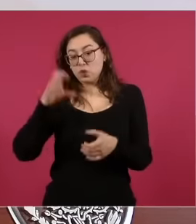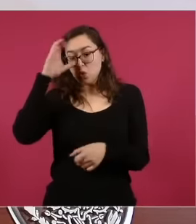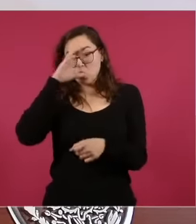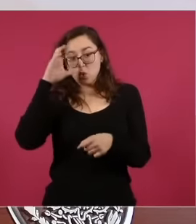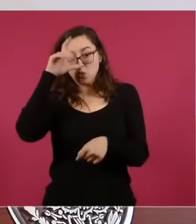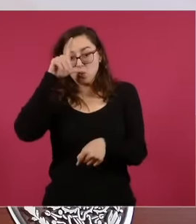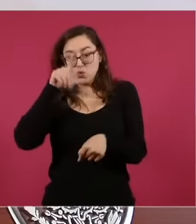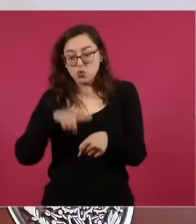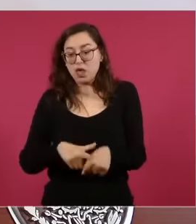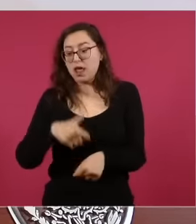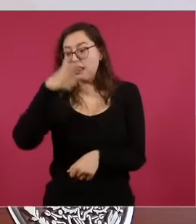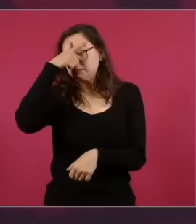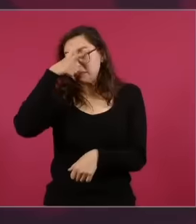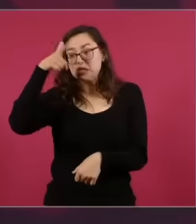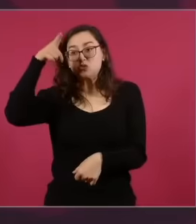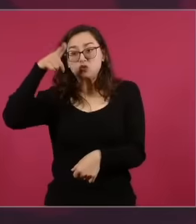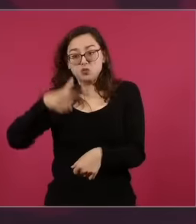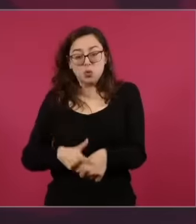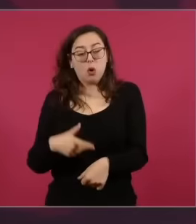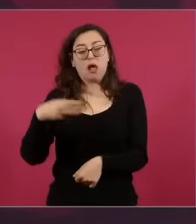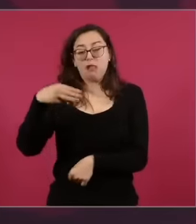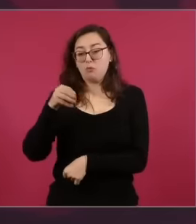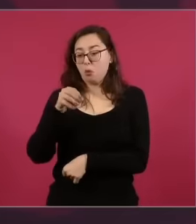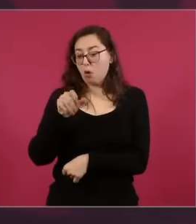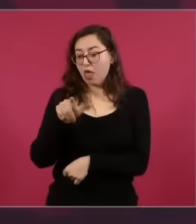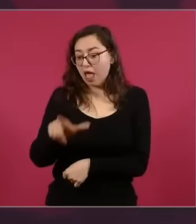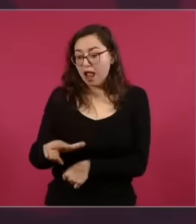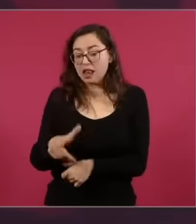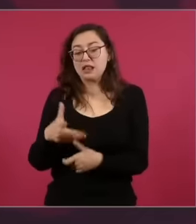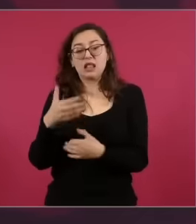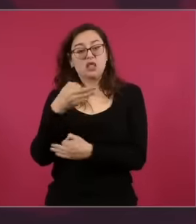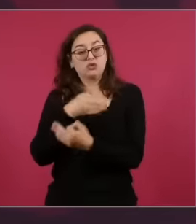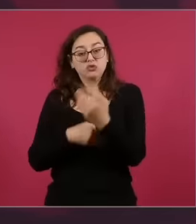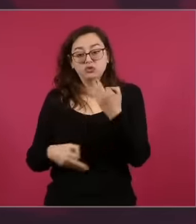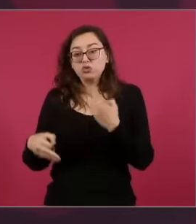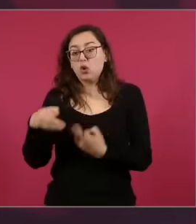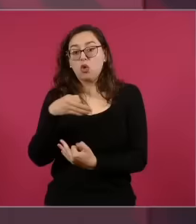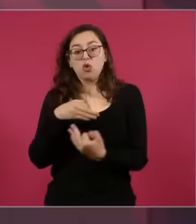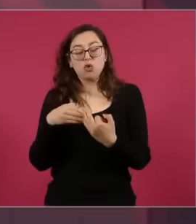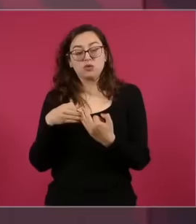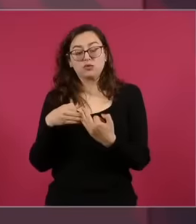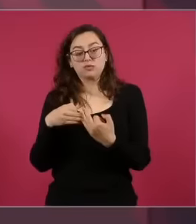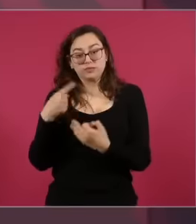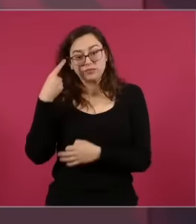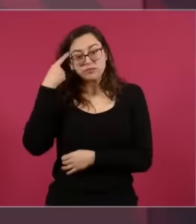Mexicans have and how cultures have always